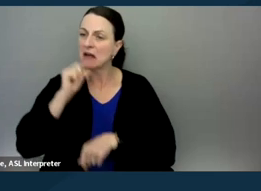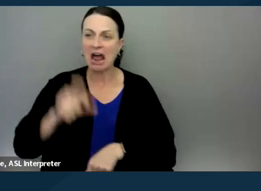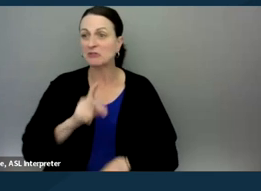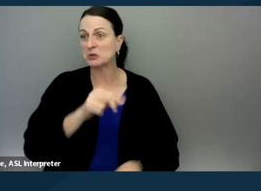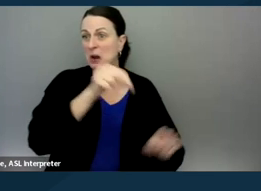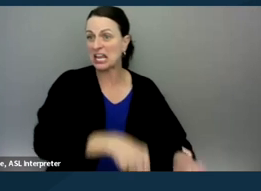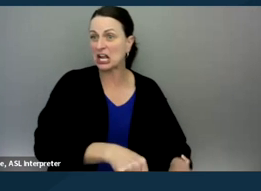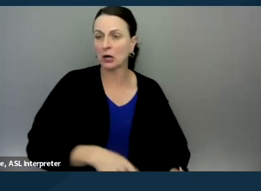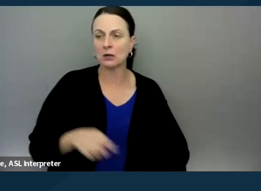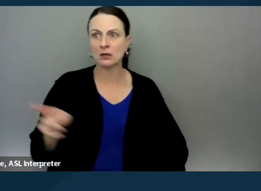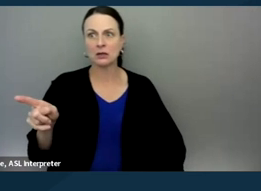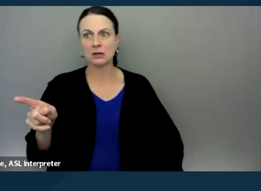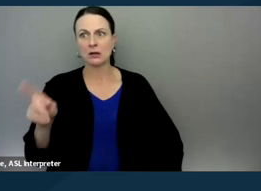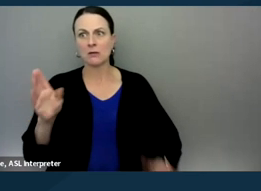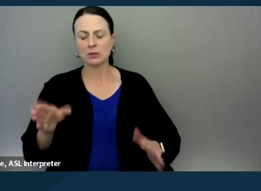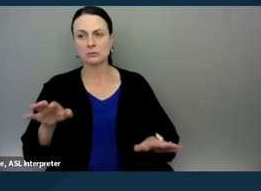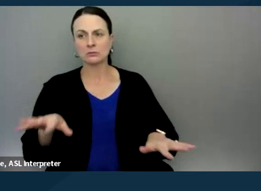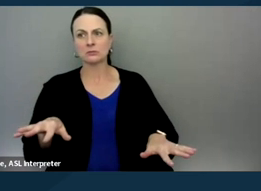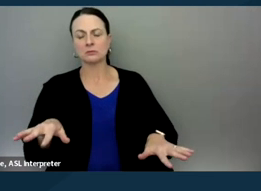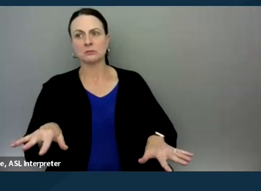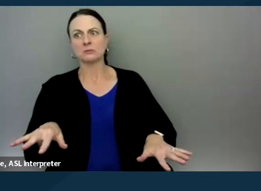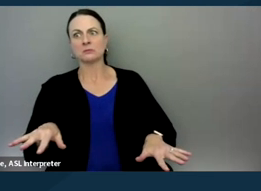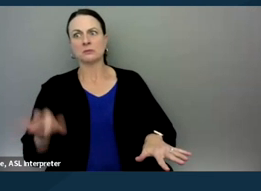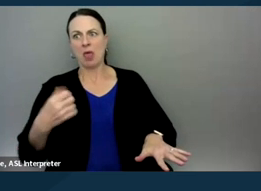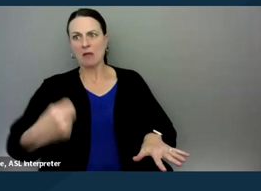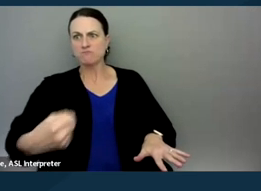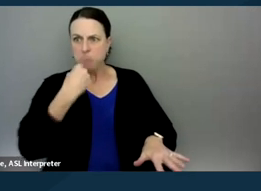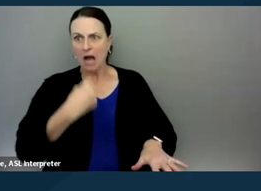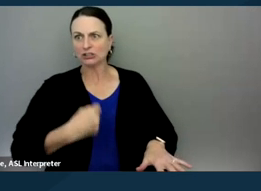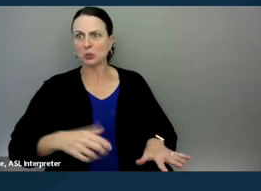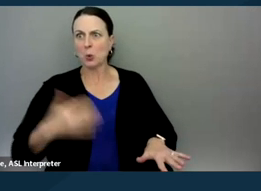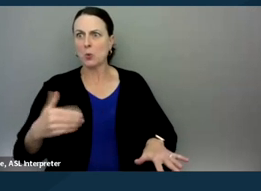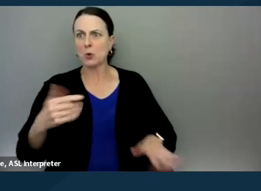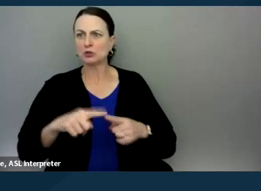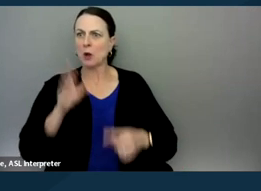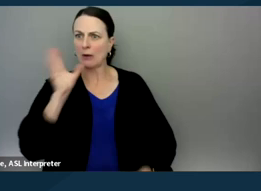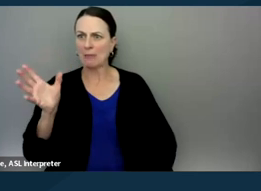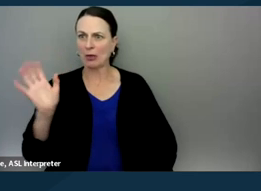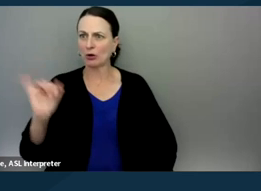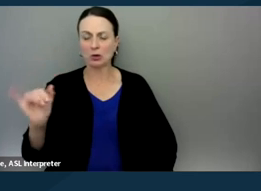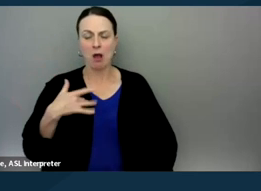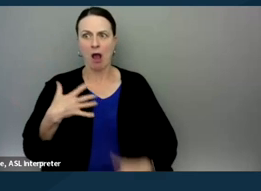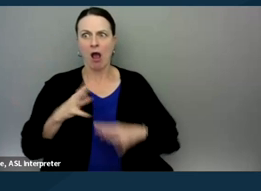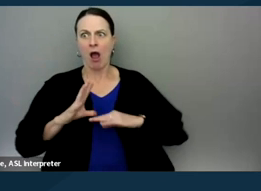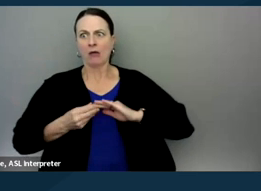And you could just see that was like being punched in the gut to the grandmother. And so, you know, that's another reason why